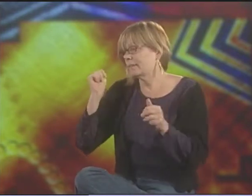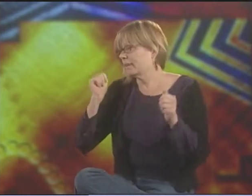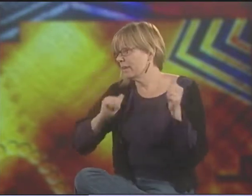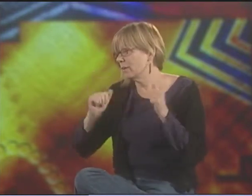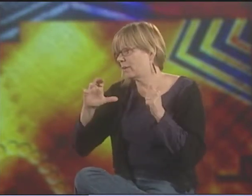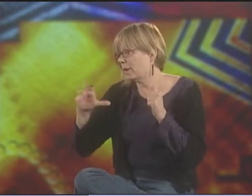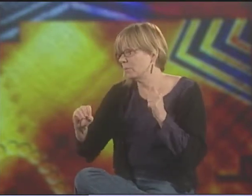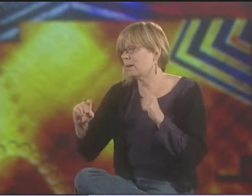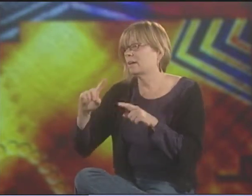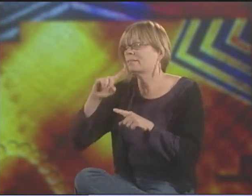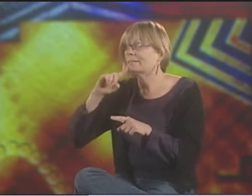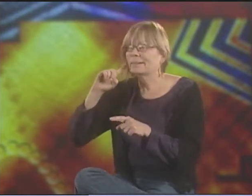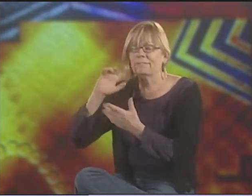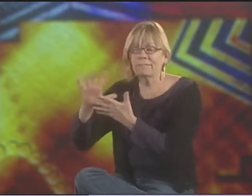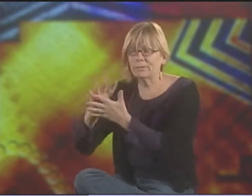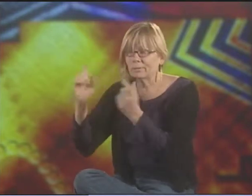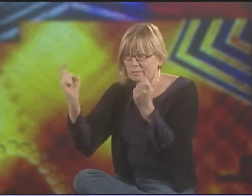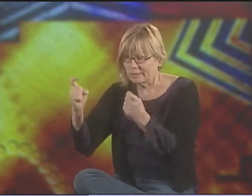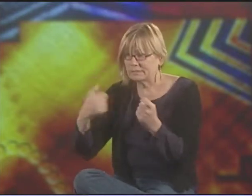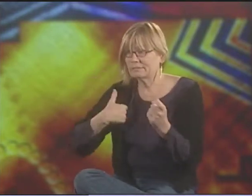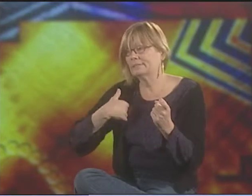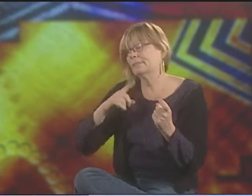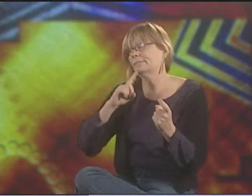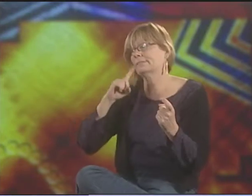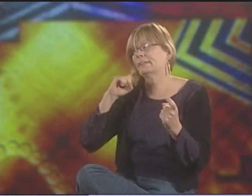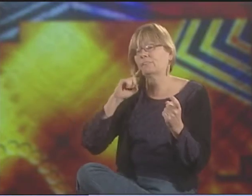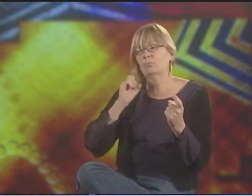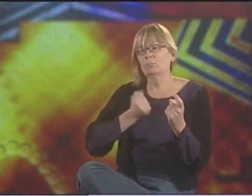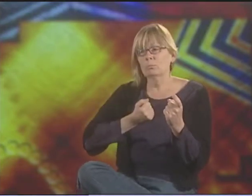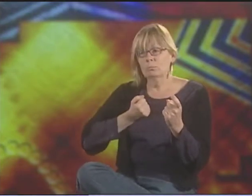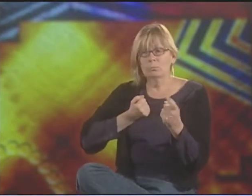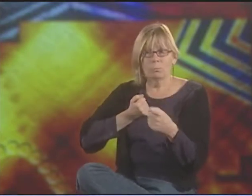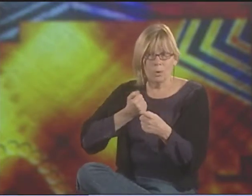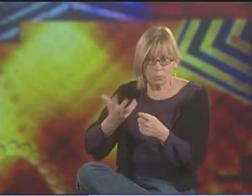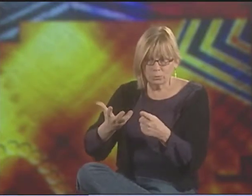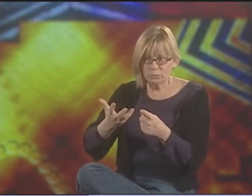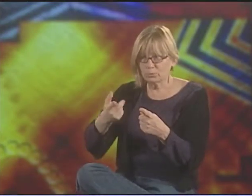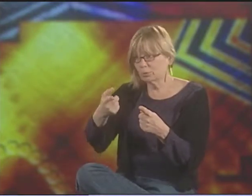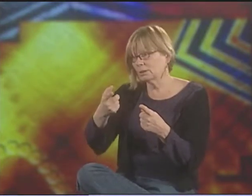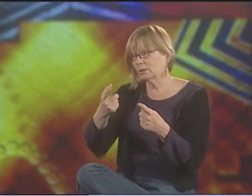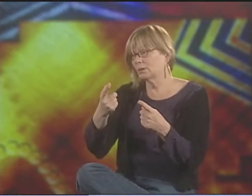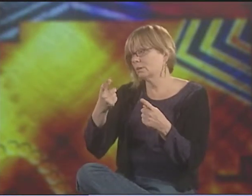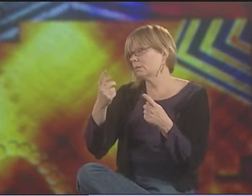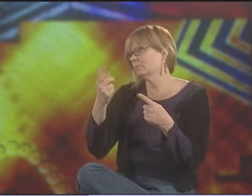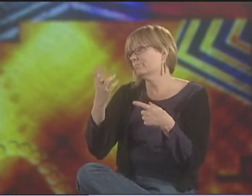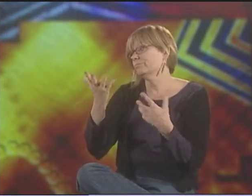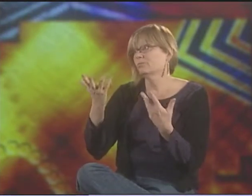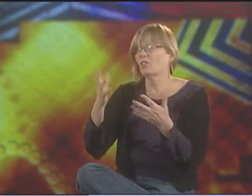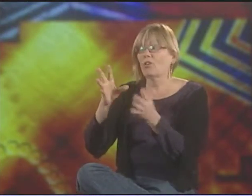WE HAD DEAF THEATER COMPANY. WE HAD DEAF FILM FESTIVAL, THE DEAF POETRY CONFERENCE.